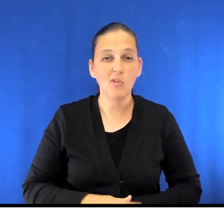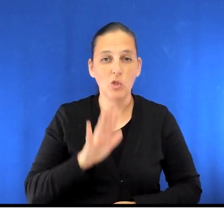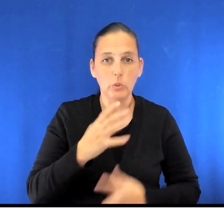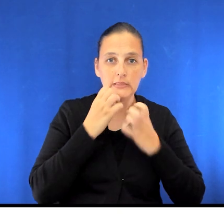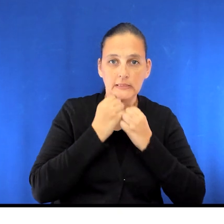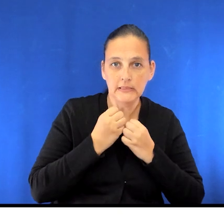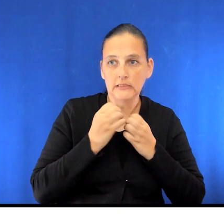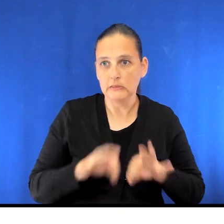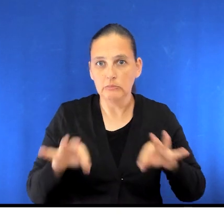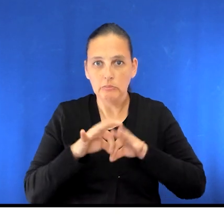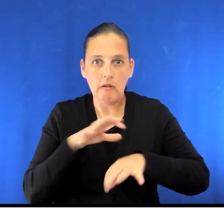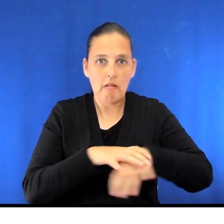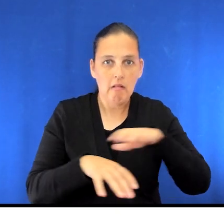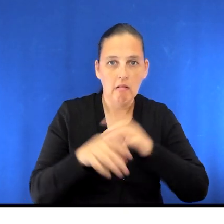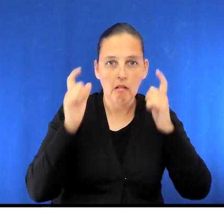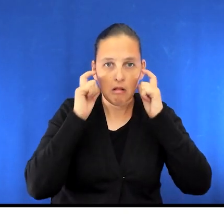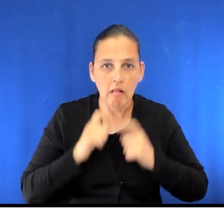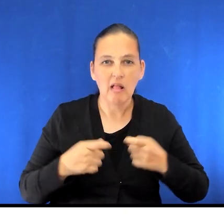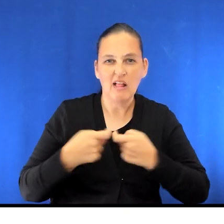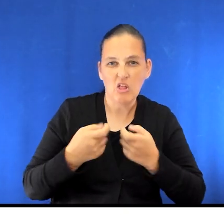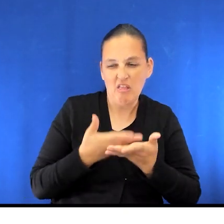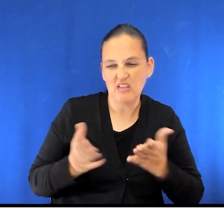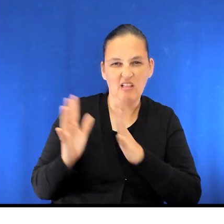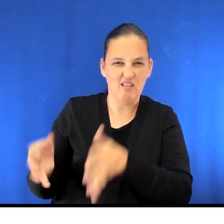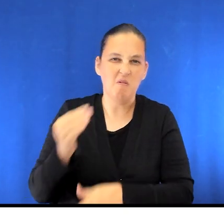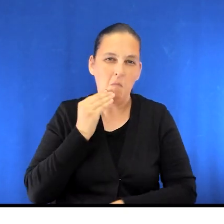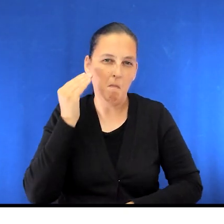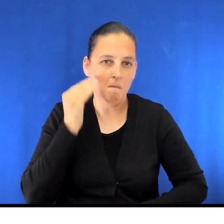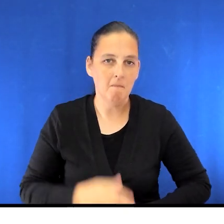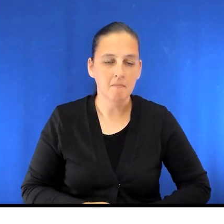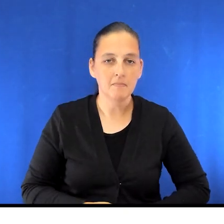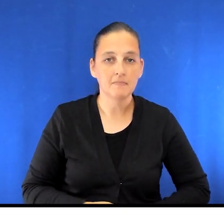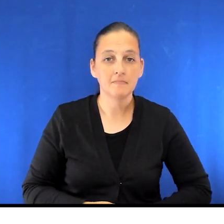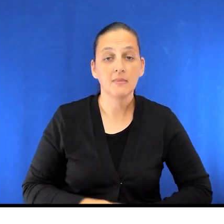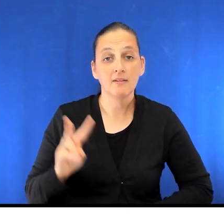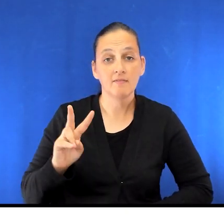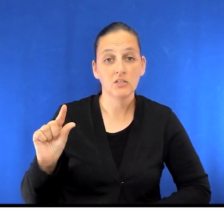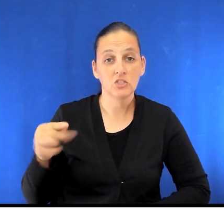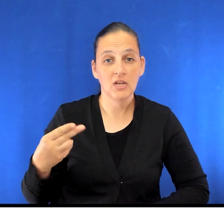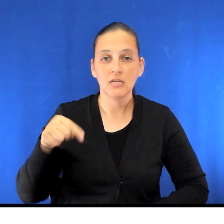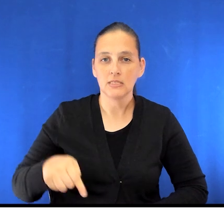including jewelry and most electronic devices at home. A reminder that VGH is a sent free facility.